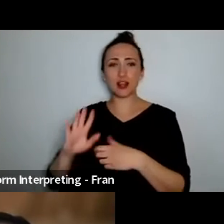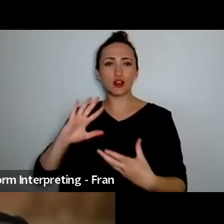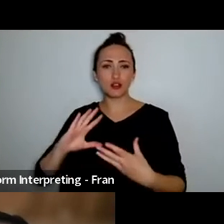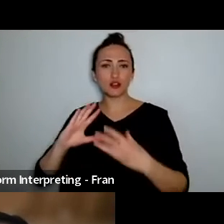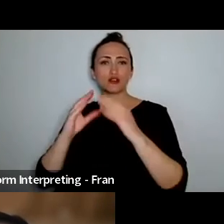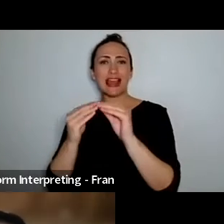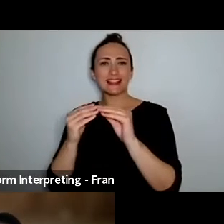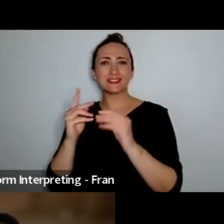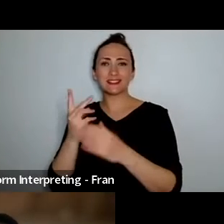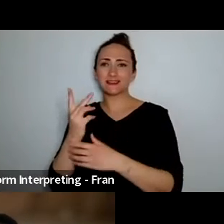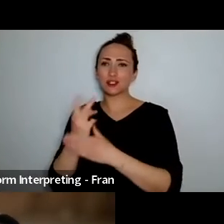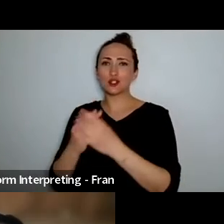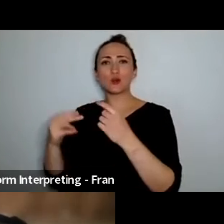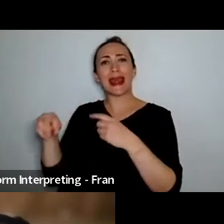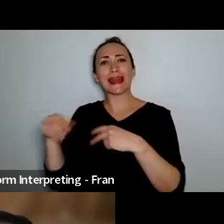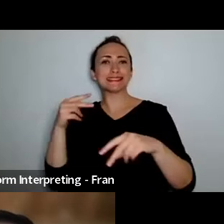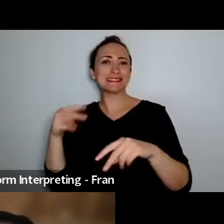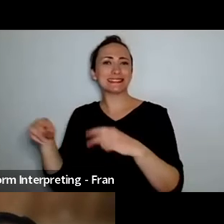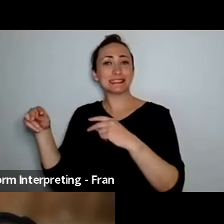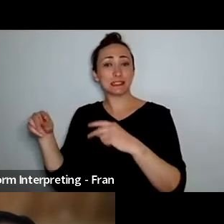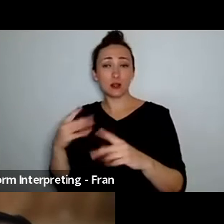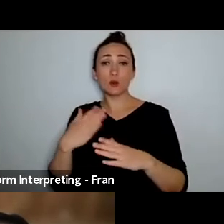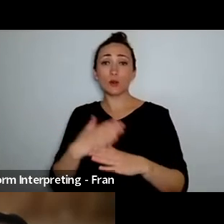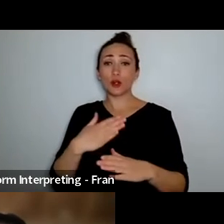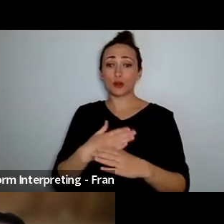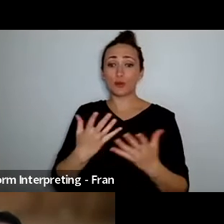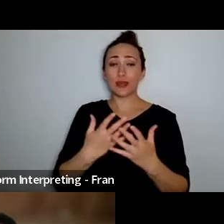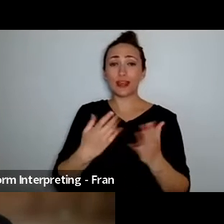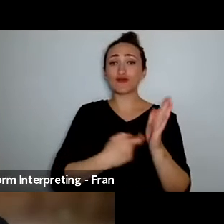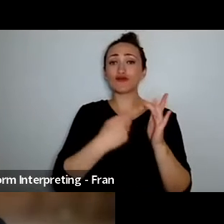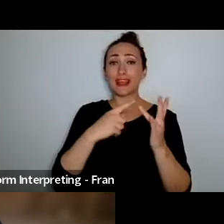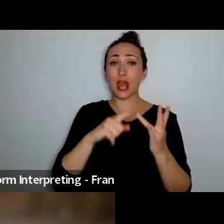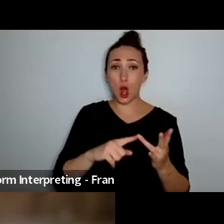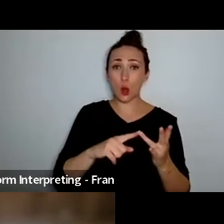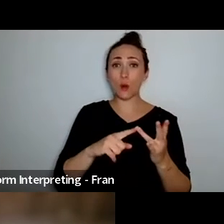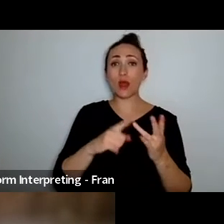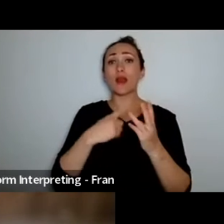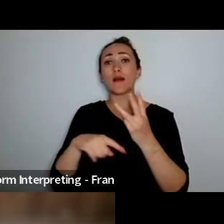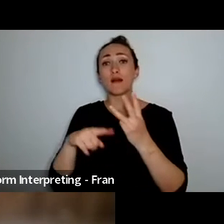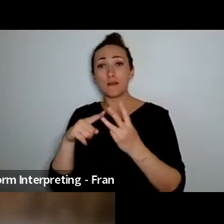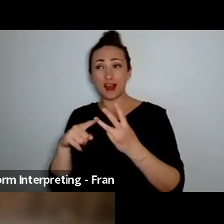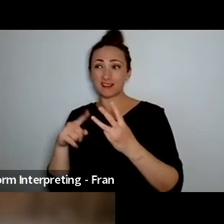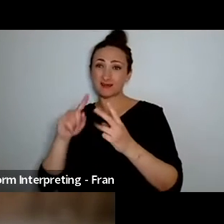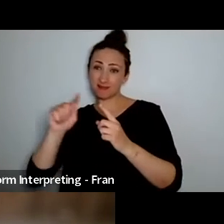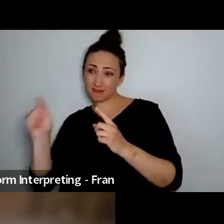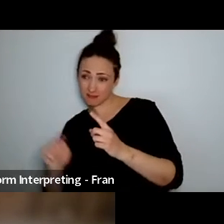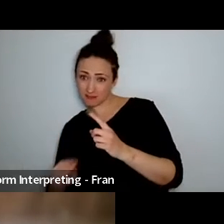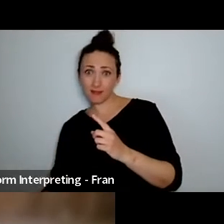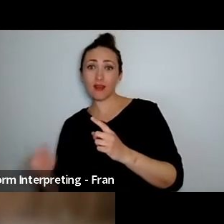we spent time in uh Rio de Janeiro and also into Sao Paulo and they oh I just love it I just love